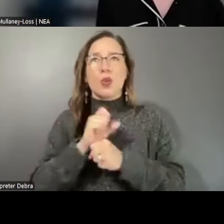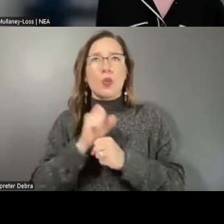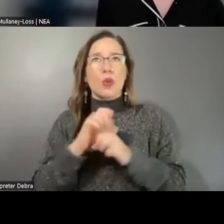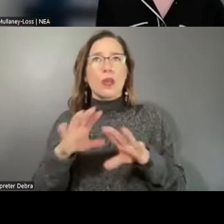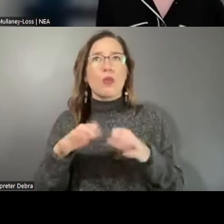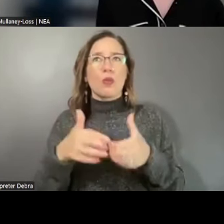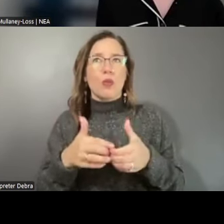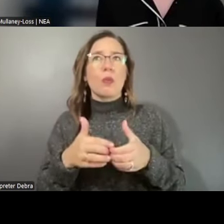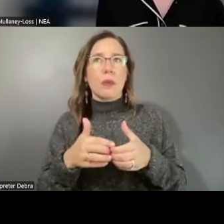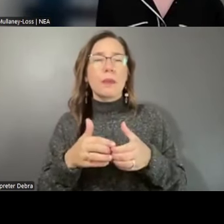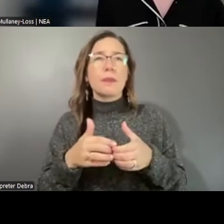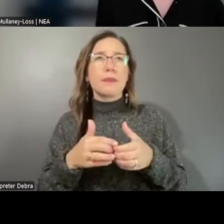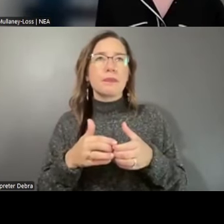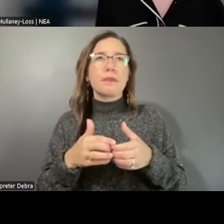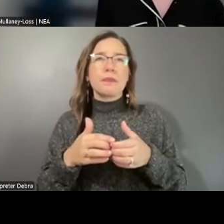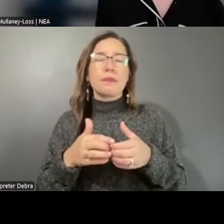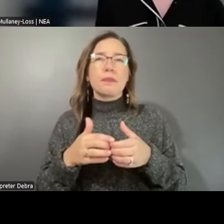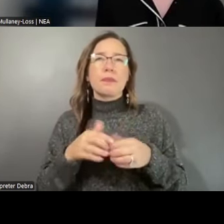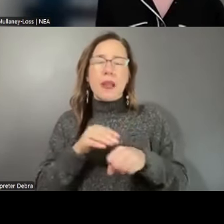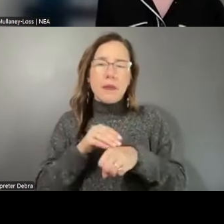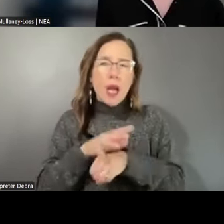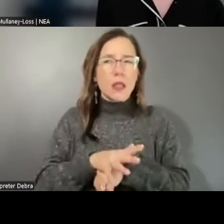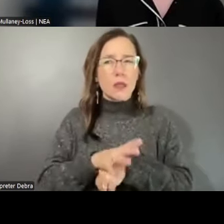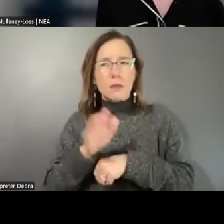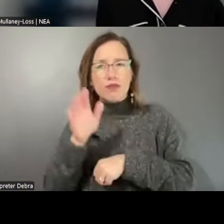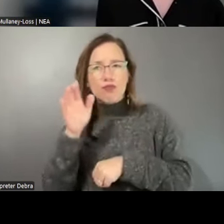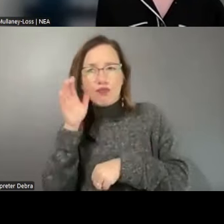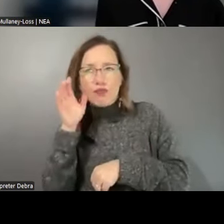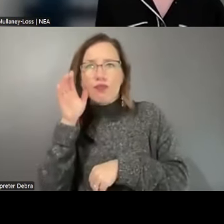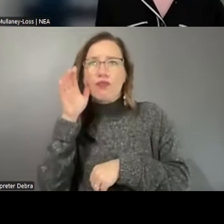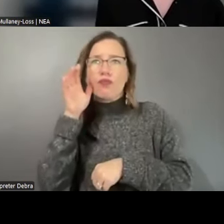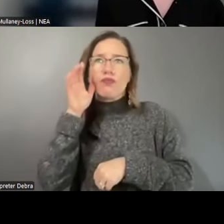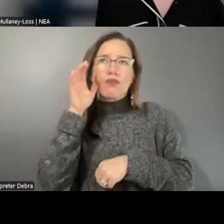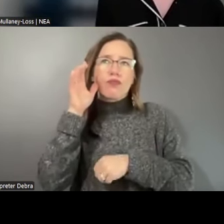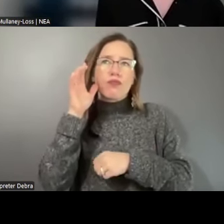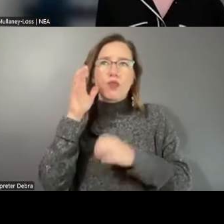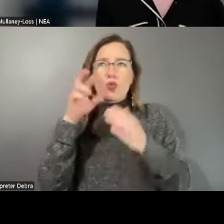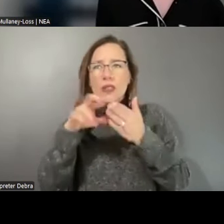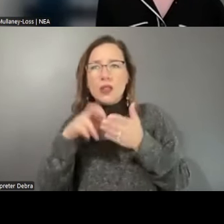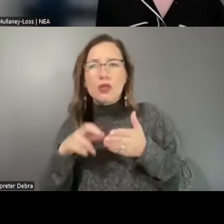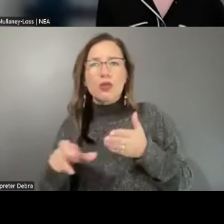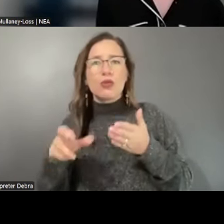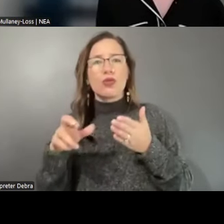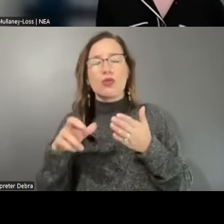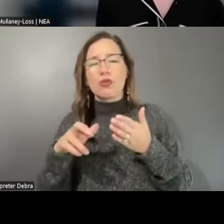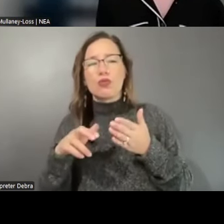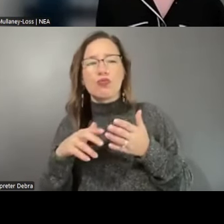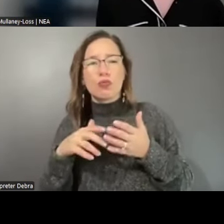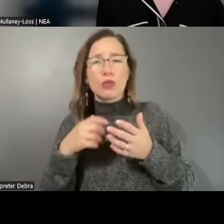is advising and listening in on the research and riding along and trying to be helpful,